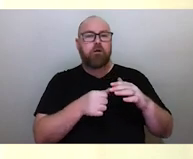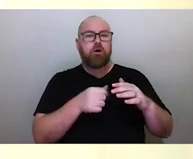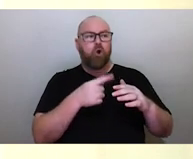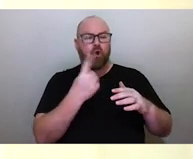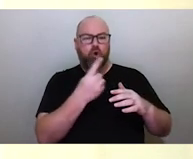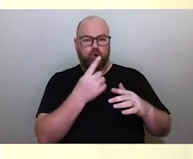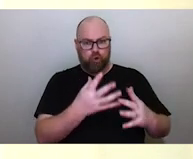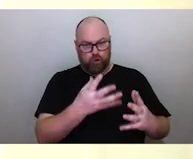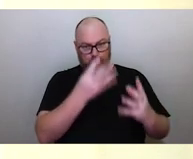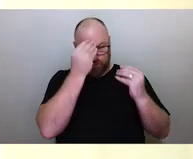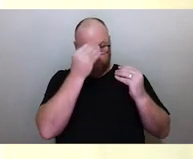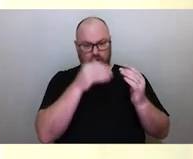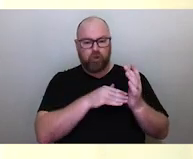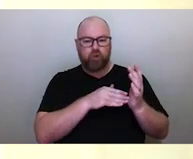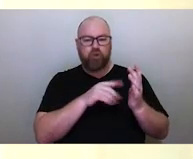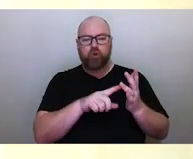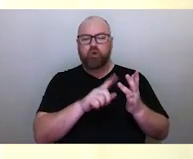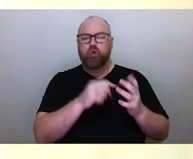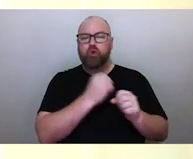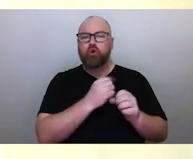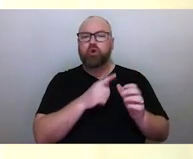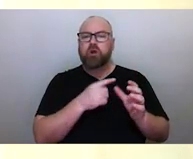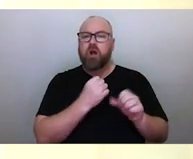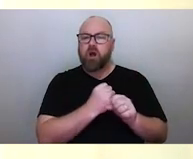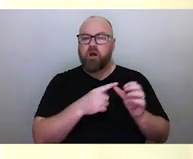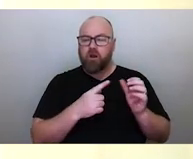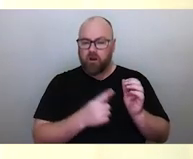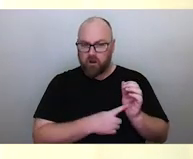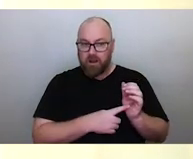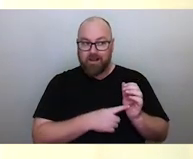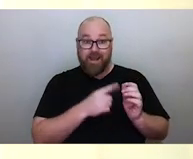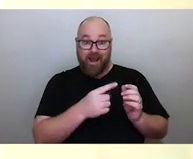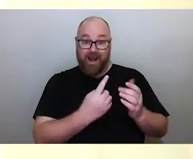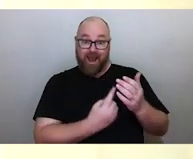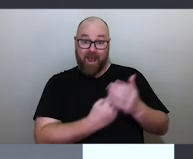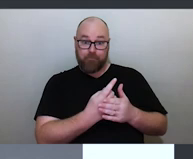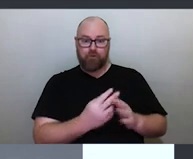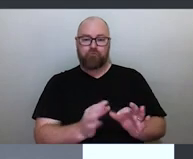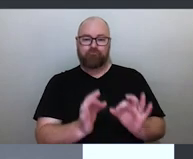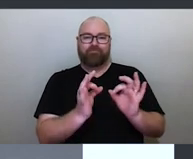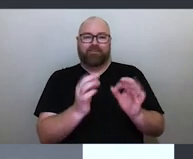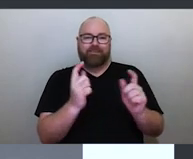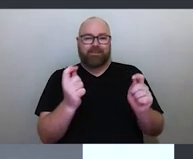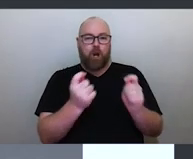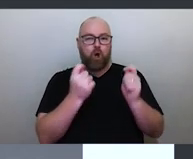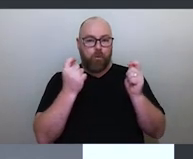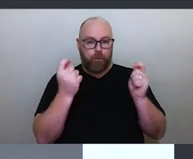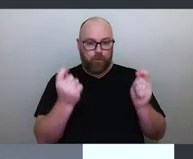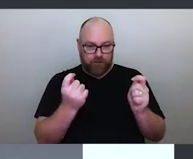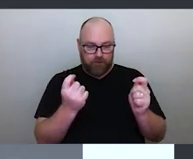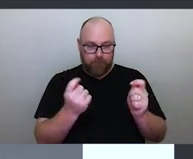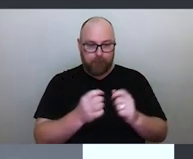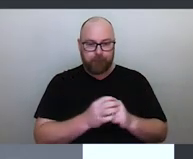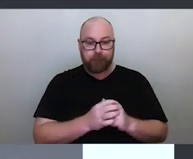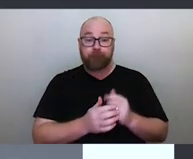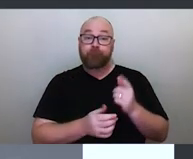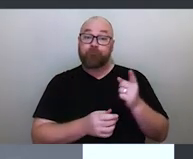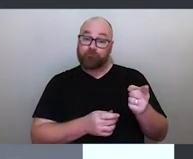as a Zoogagal Mobye takes place during a particular ceremony. We can see on the left here an artwork that's describing